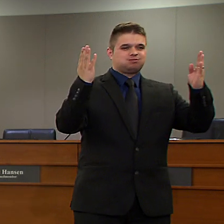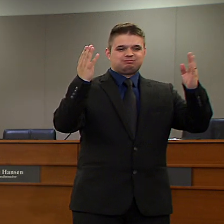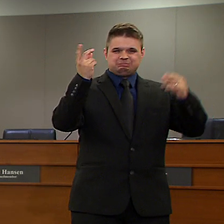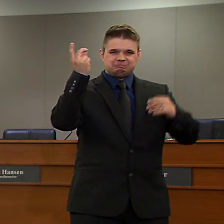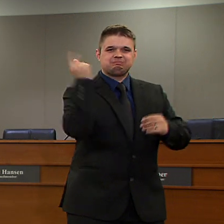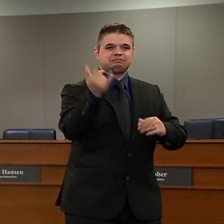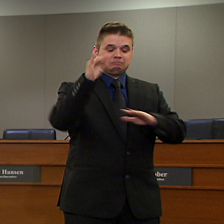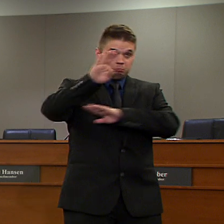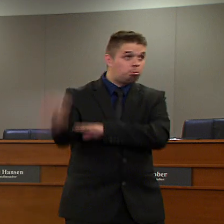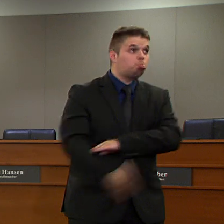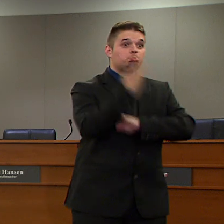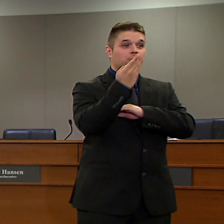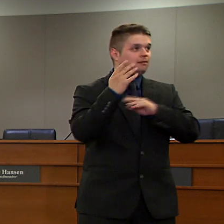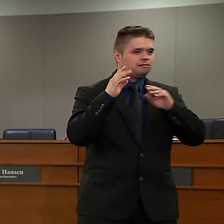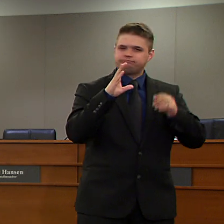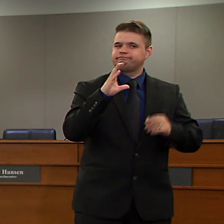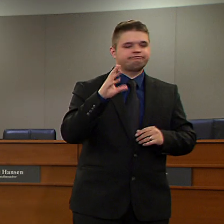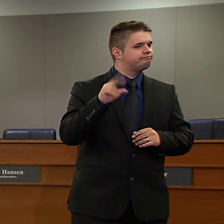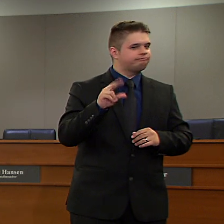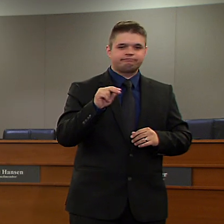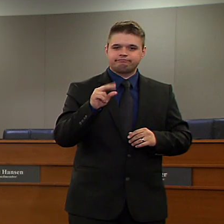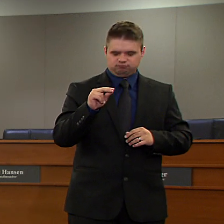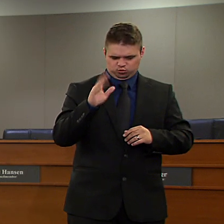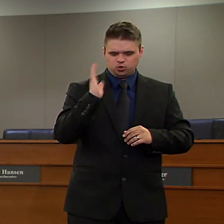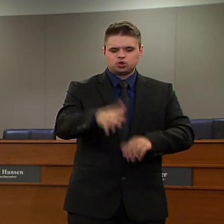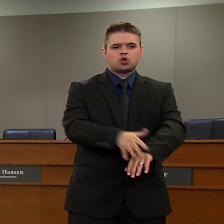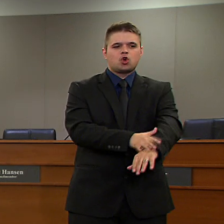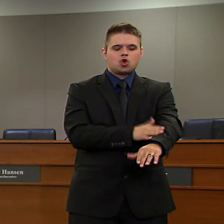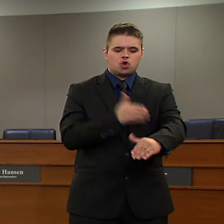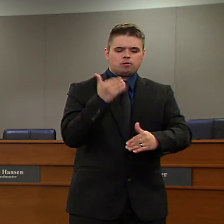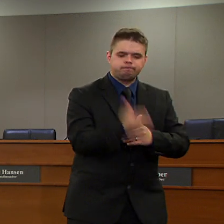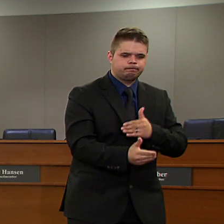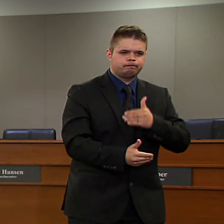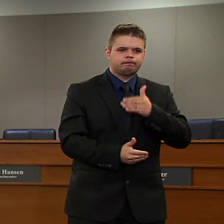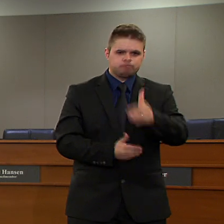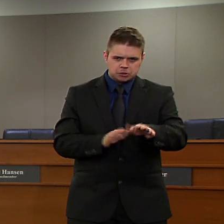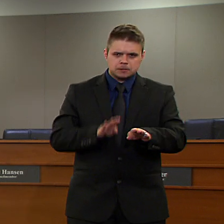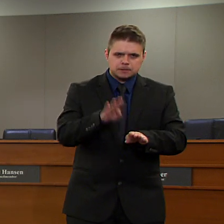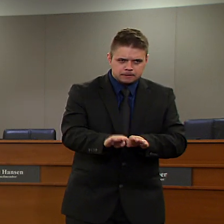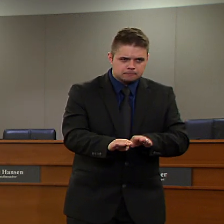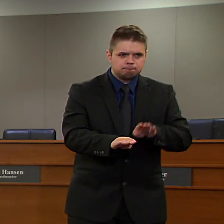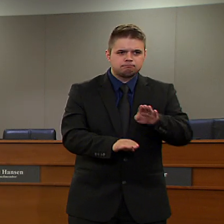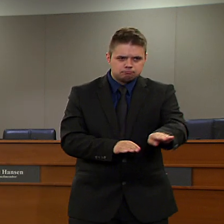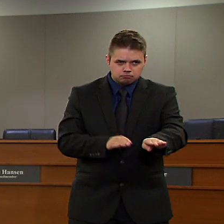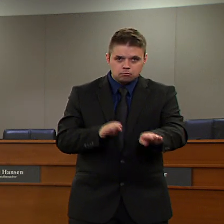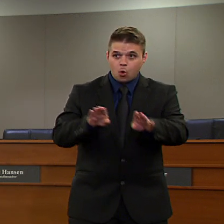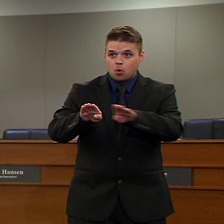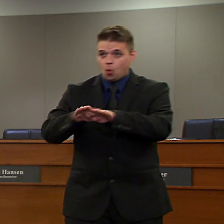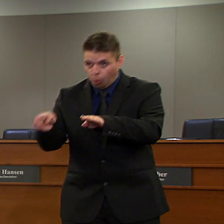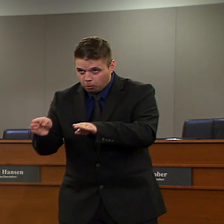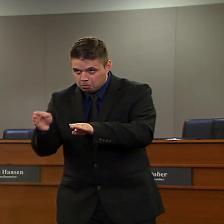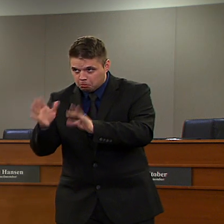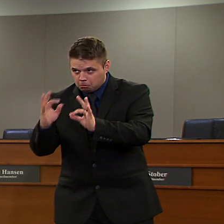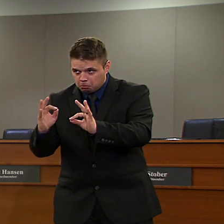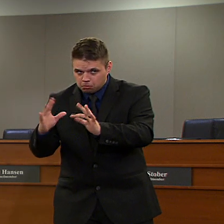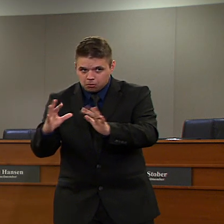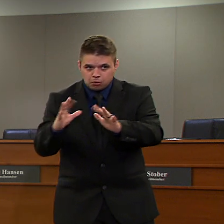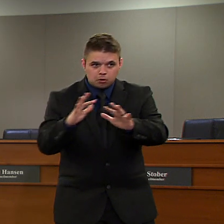It'll be a gradual phased approach. This approach will be based on scientific data, on numbers of